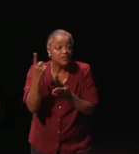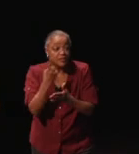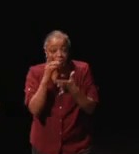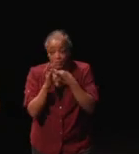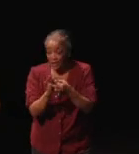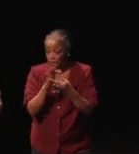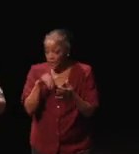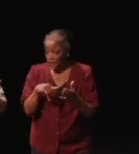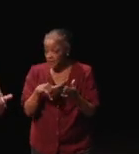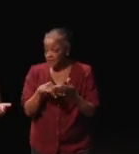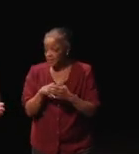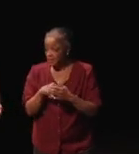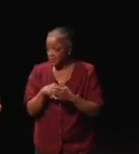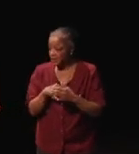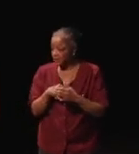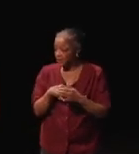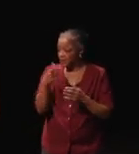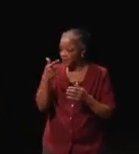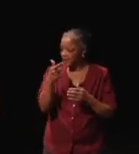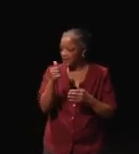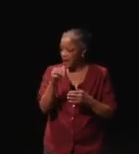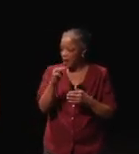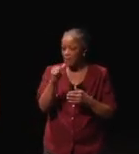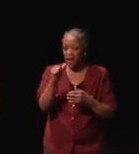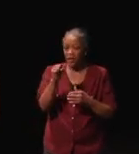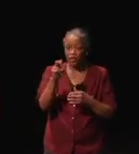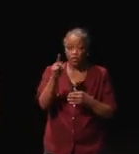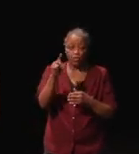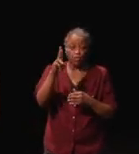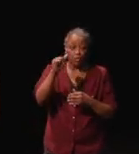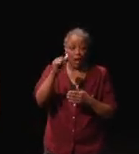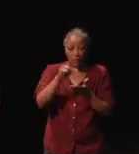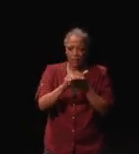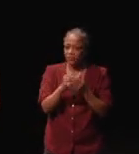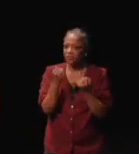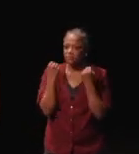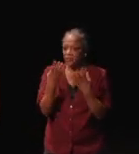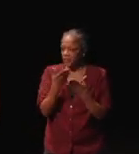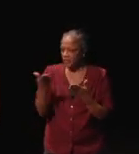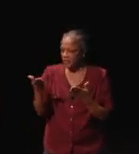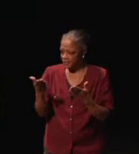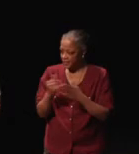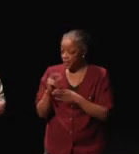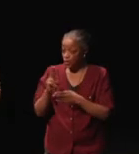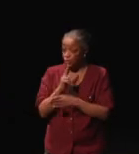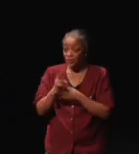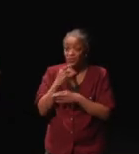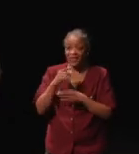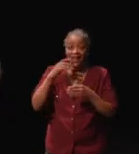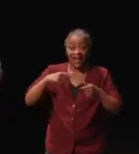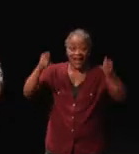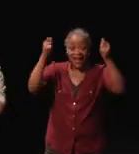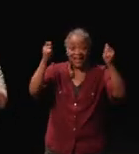you know, Gamasutra published a bunch of things. I used this to say, "Hey, look we're mentioned again.